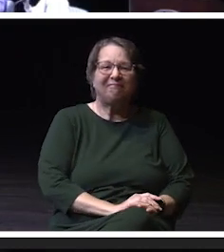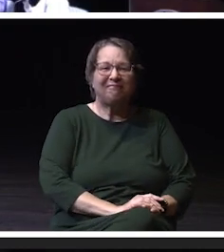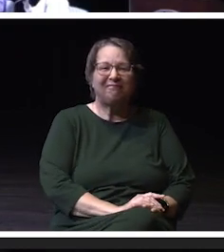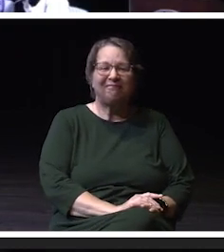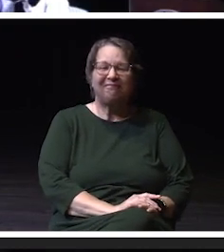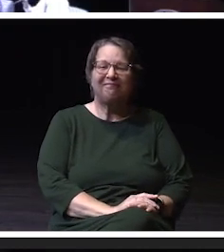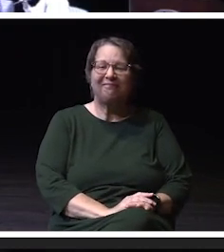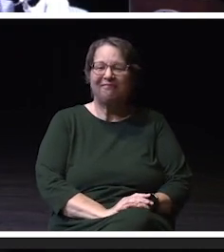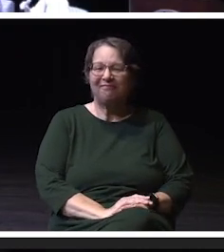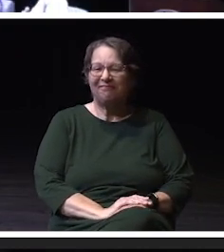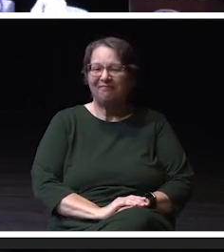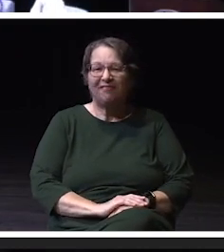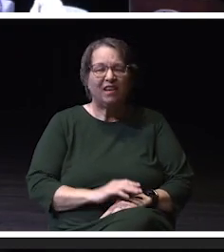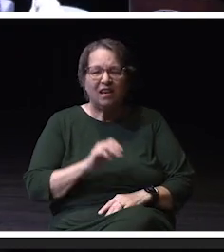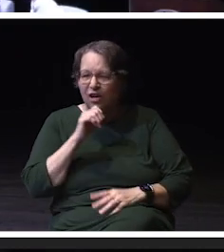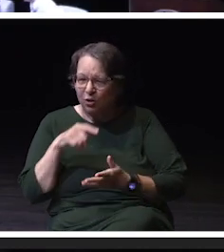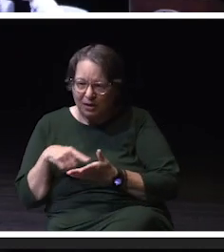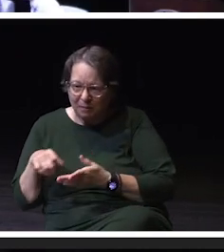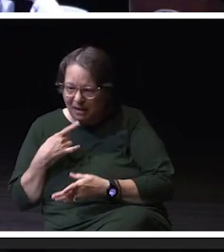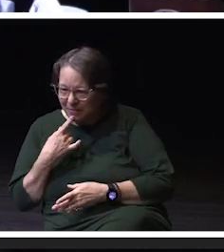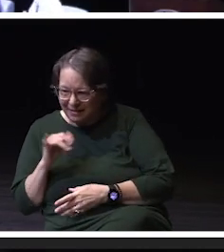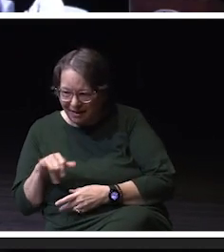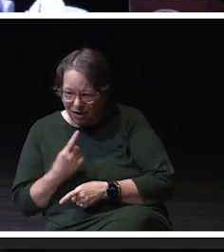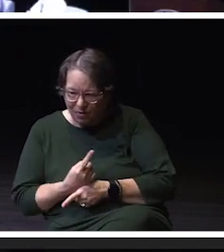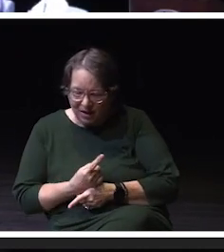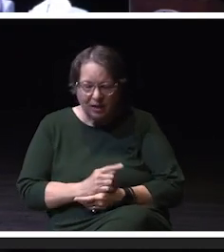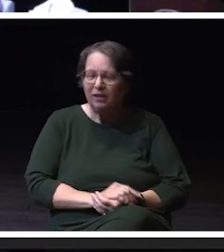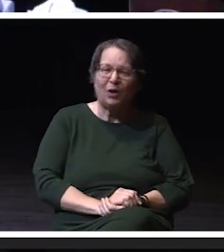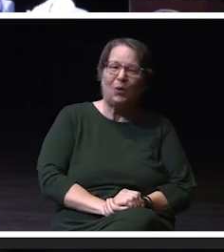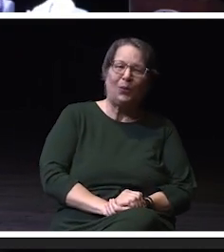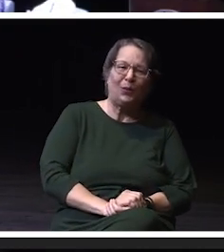You didn■t mean to say that, right? No, no, I it was actually my,